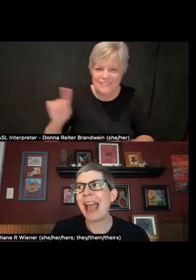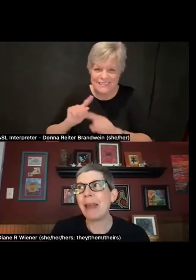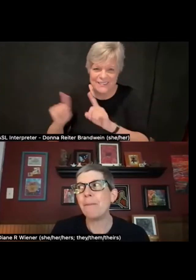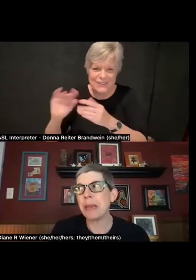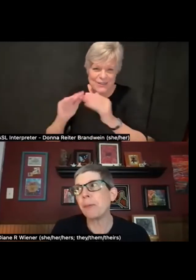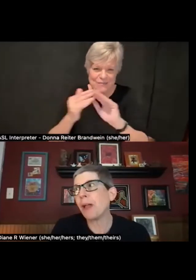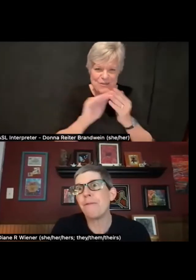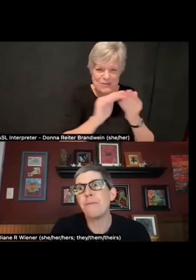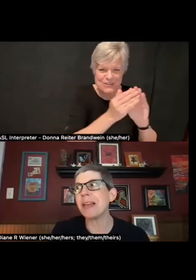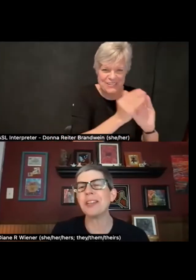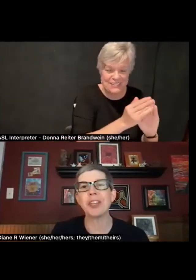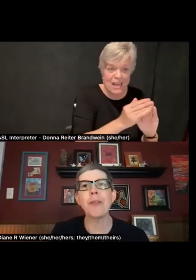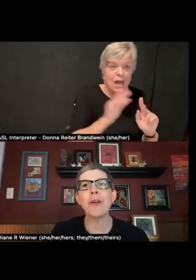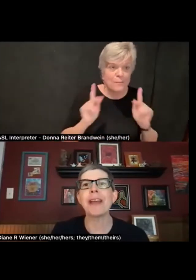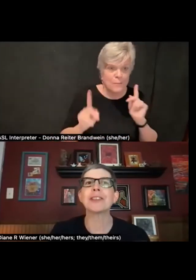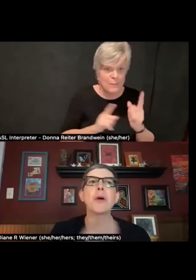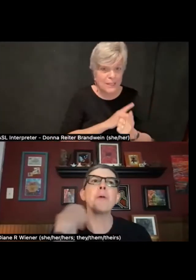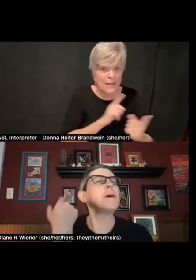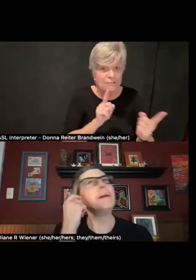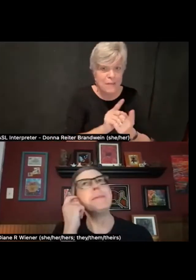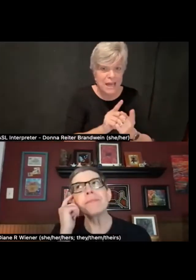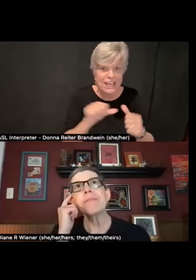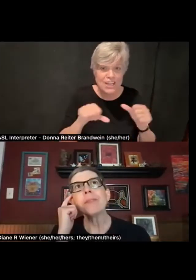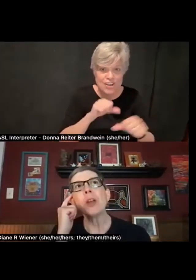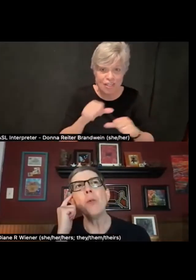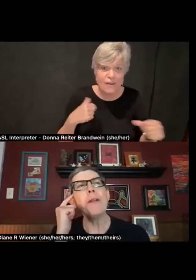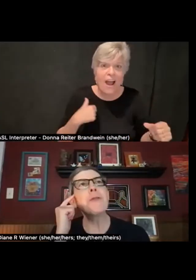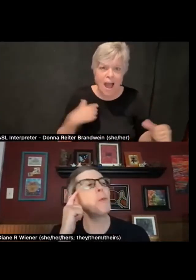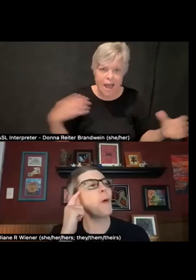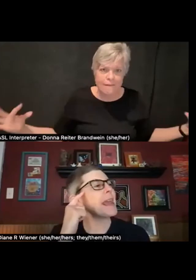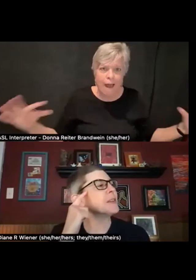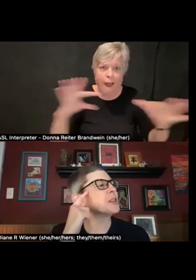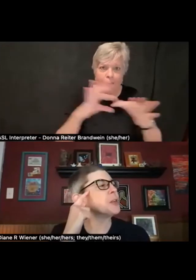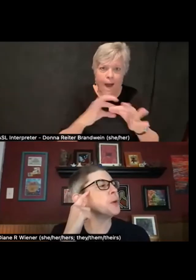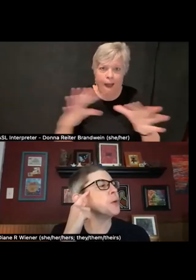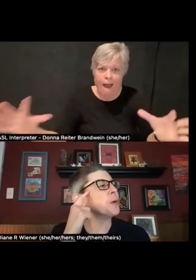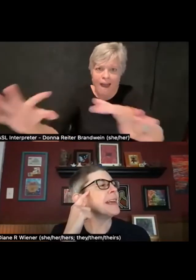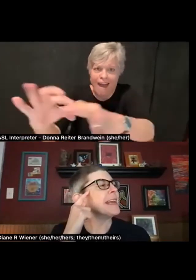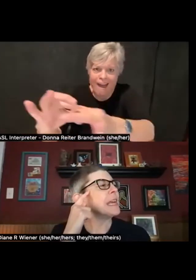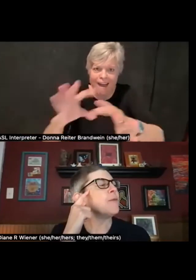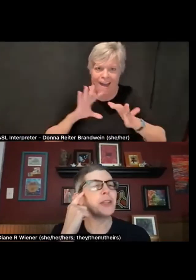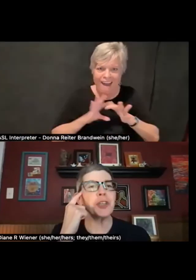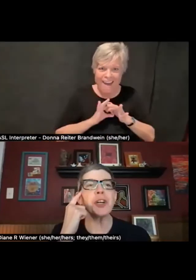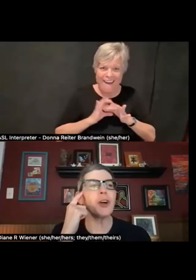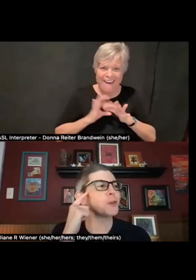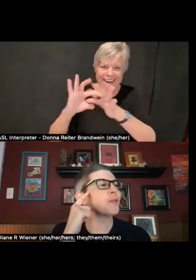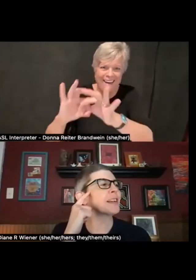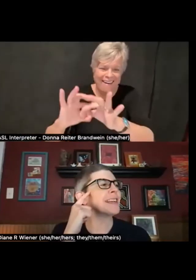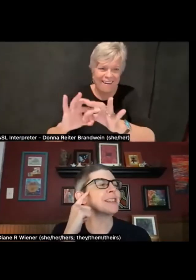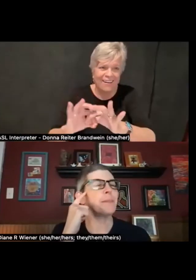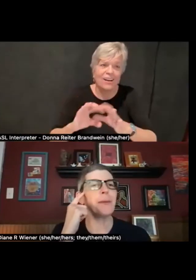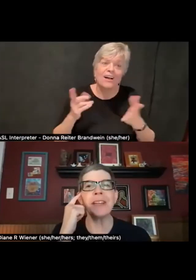and people have met each other. And so one of the ways to envision a culture of accessibility